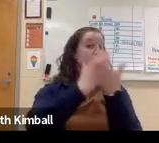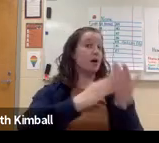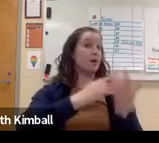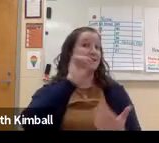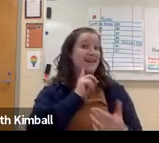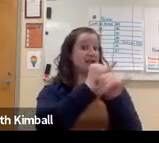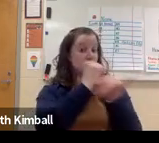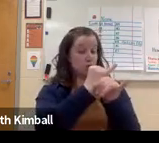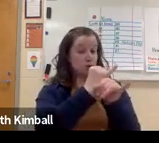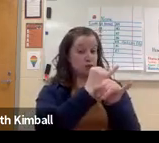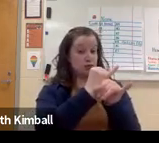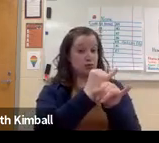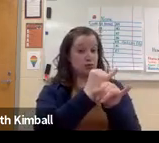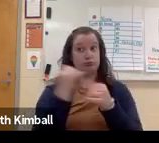That's all.